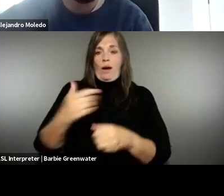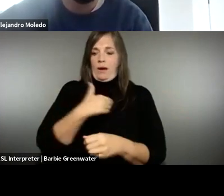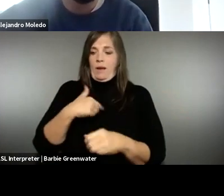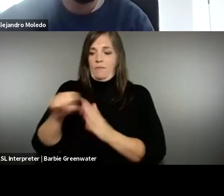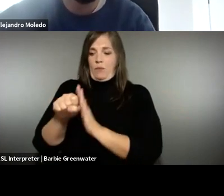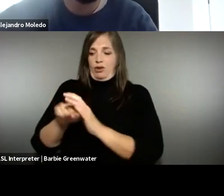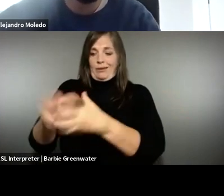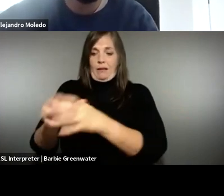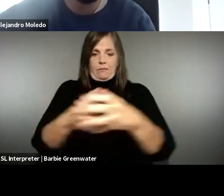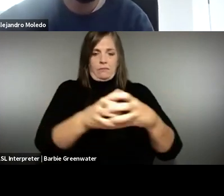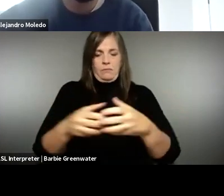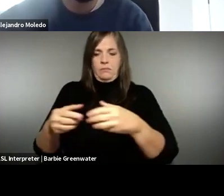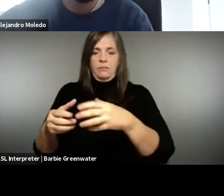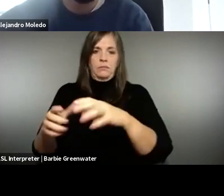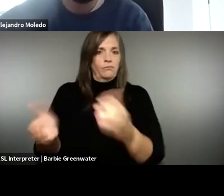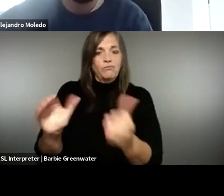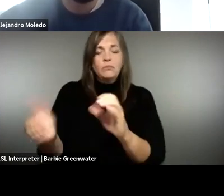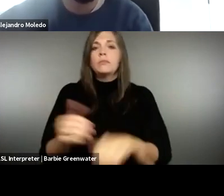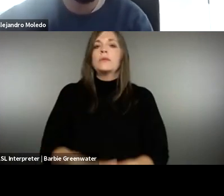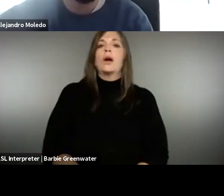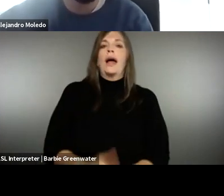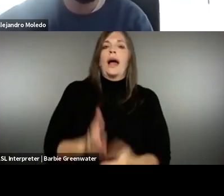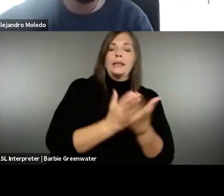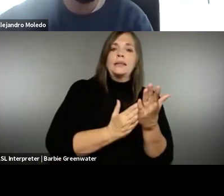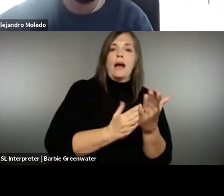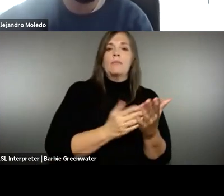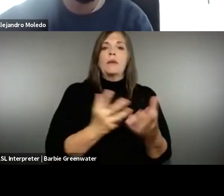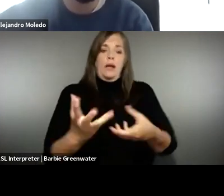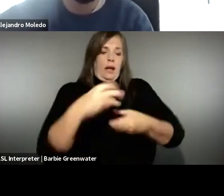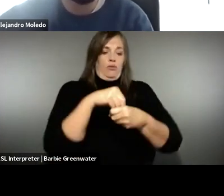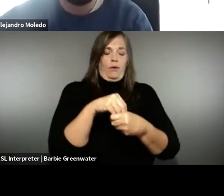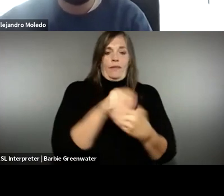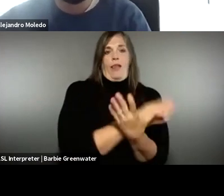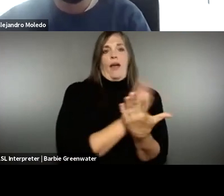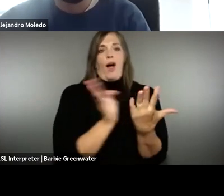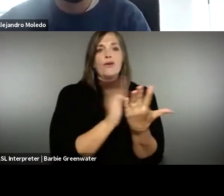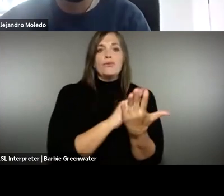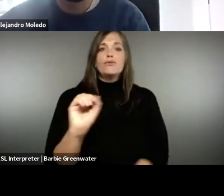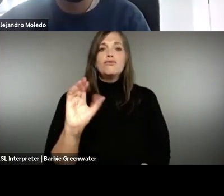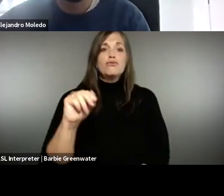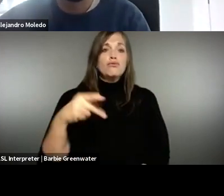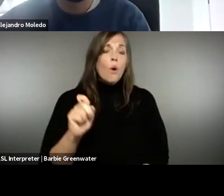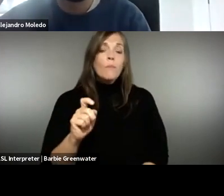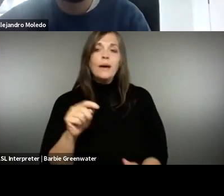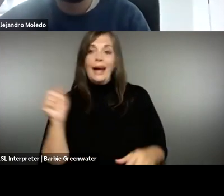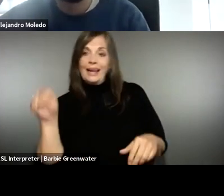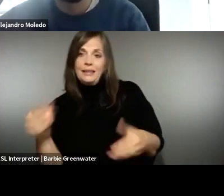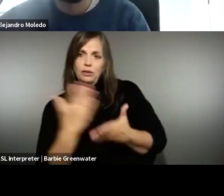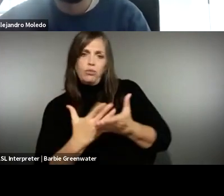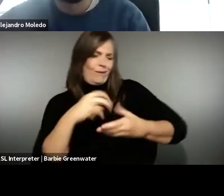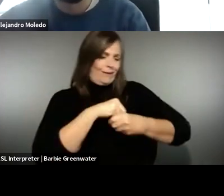different levels here. One is having differences between one member states and the other in terms of the scope. You know, is kindergartners